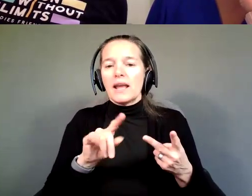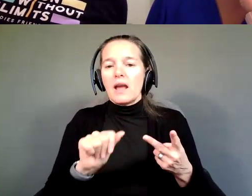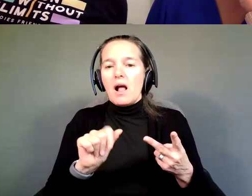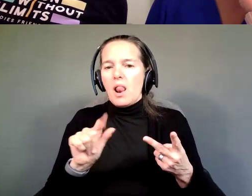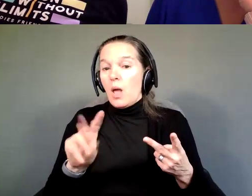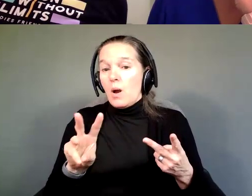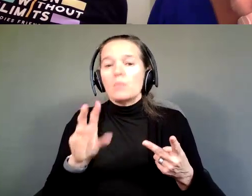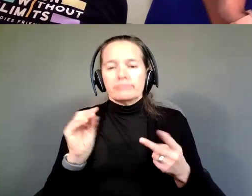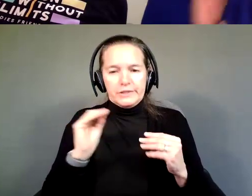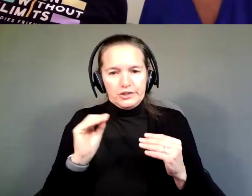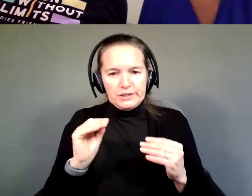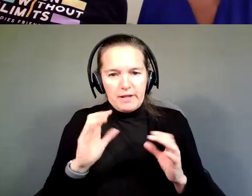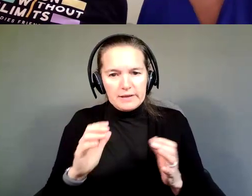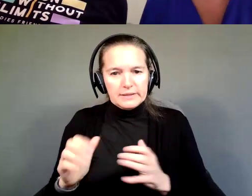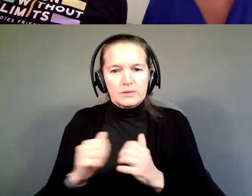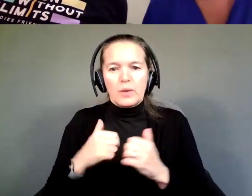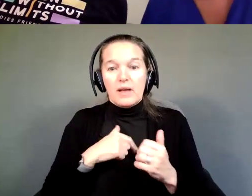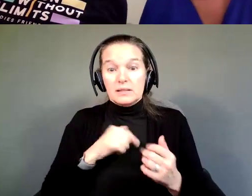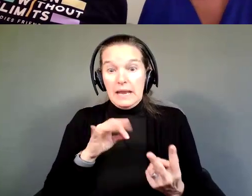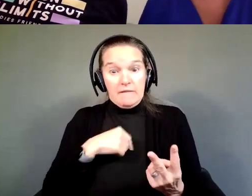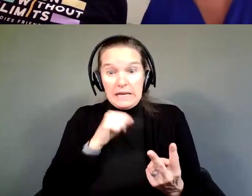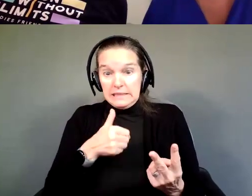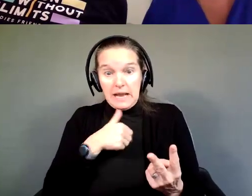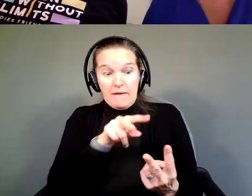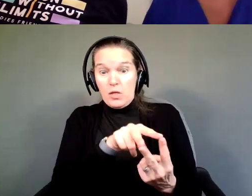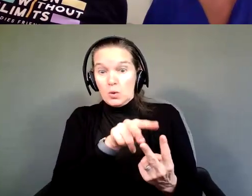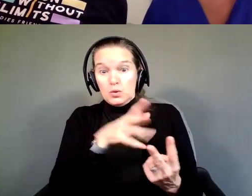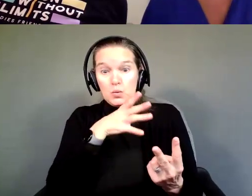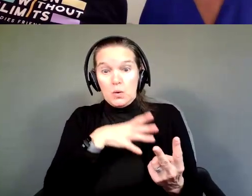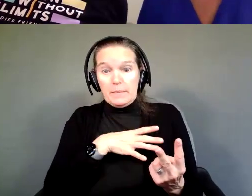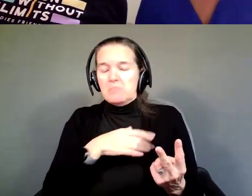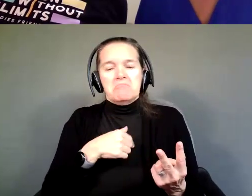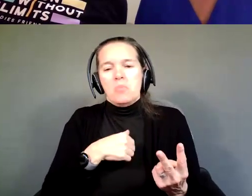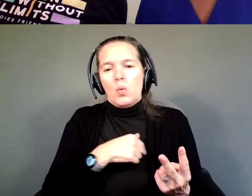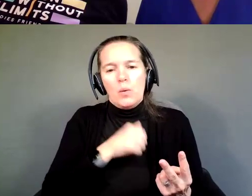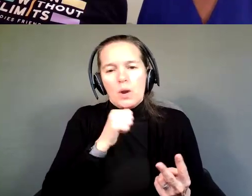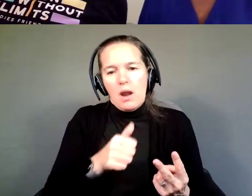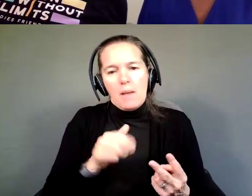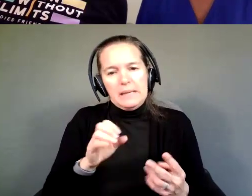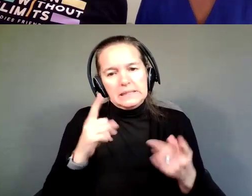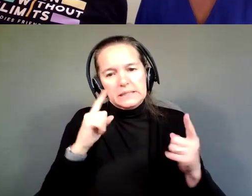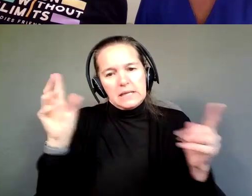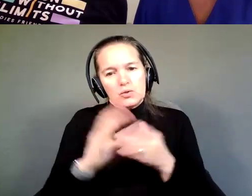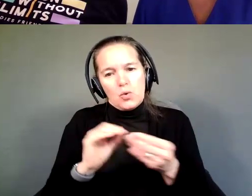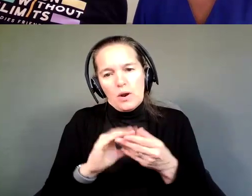If I didn't have those two women in my life, we wouldn't be sitting here as a success story for Michael, you know.